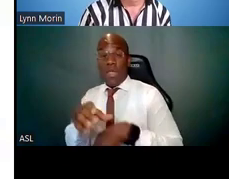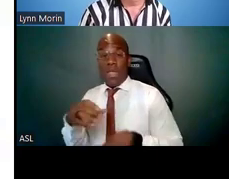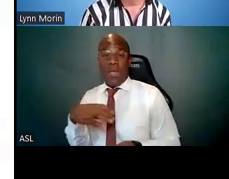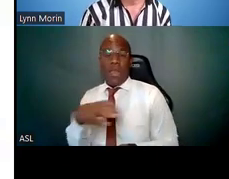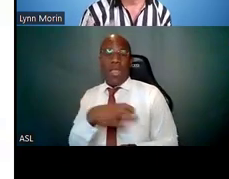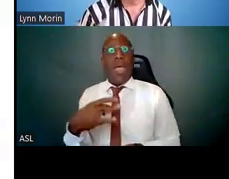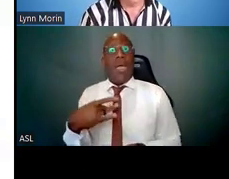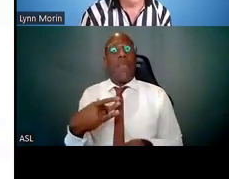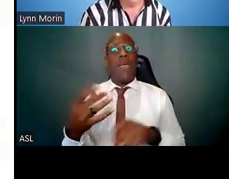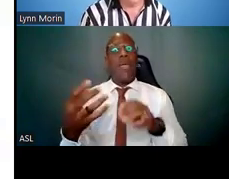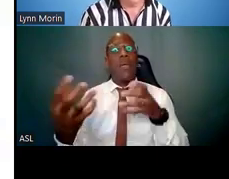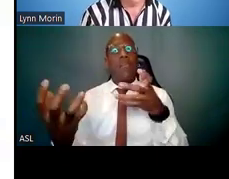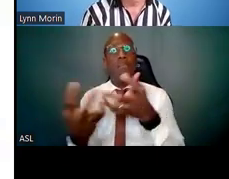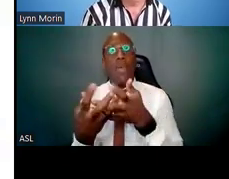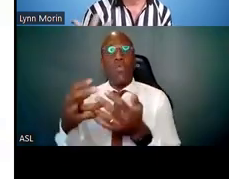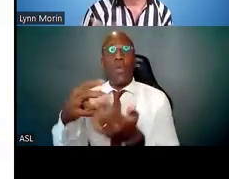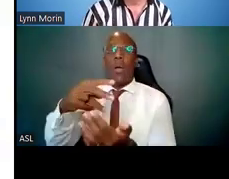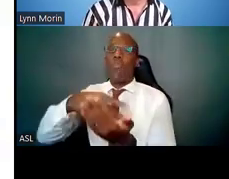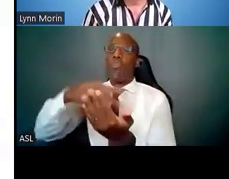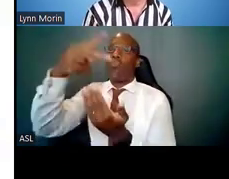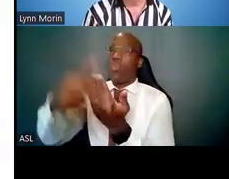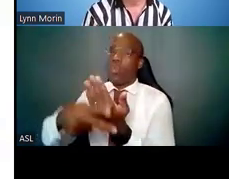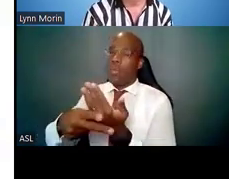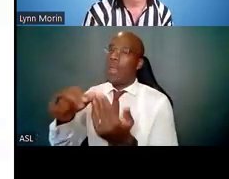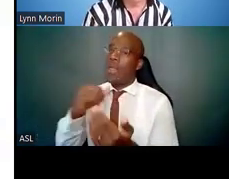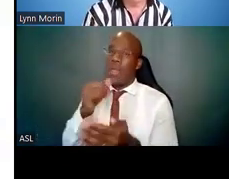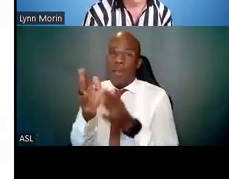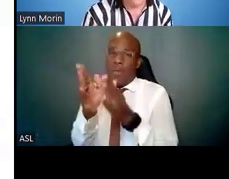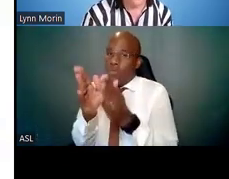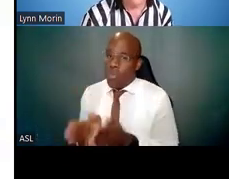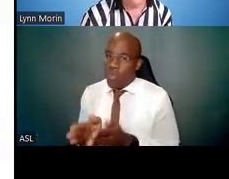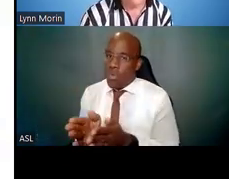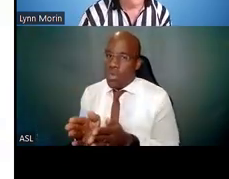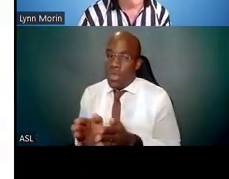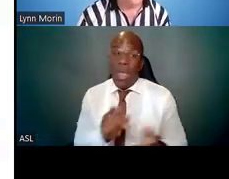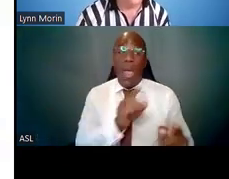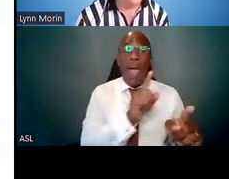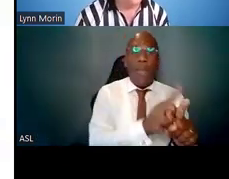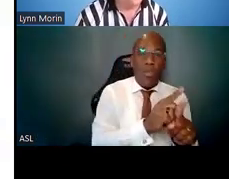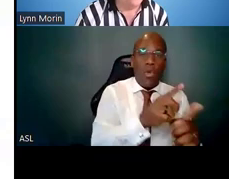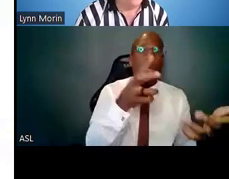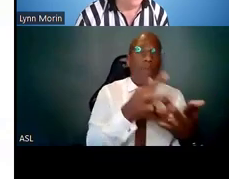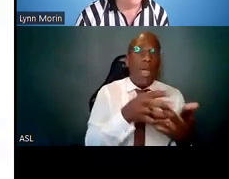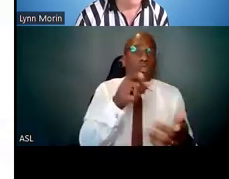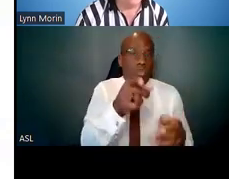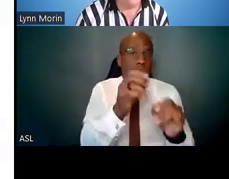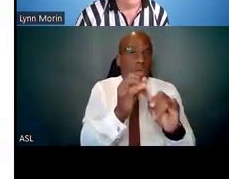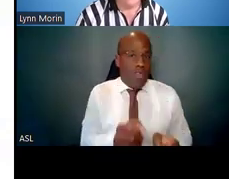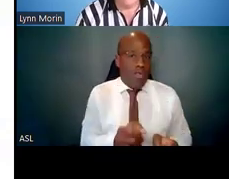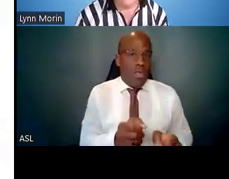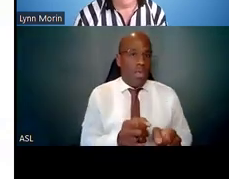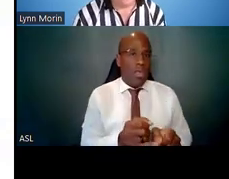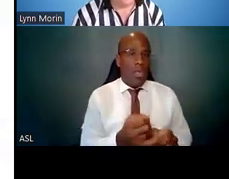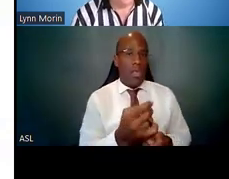that can help programs succeed, but your mentors will be personal to you. So I don't know, did we finish the poll here?